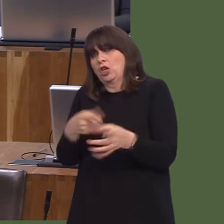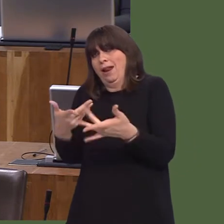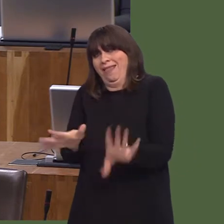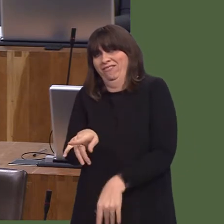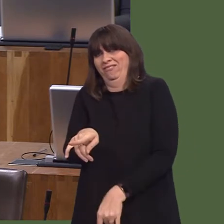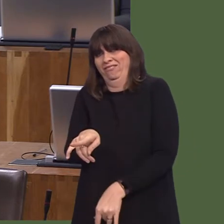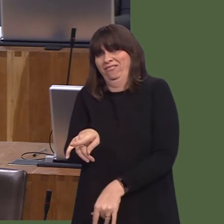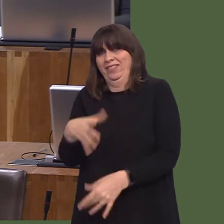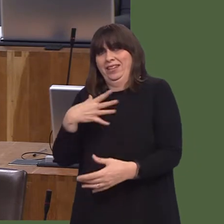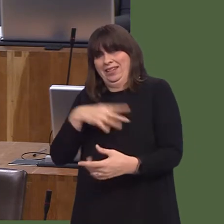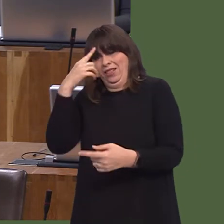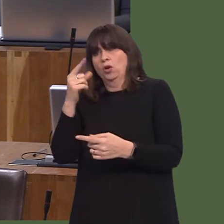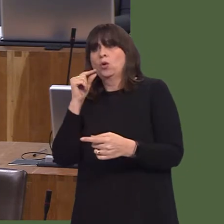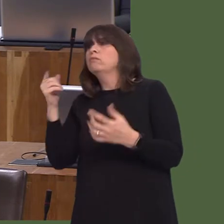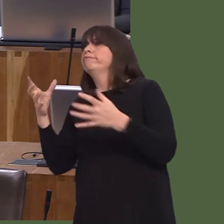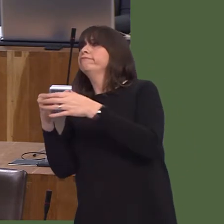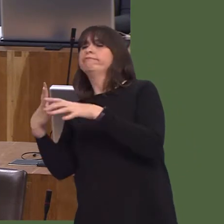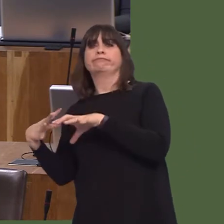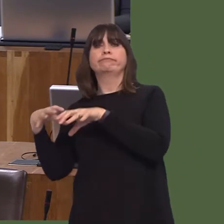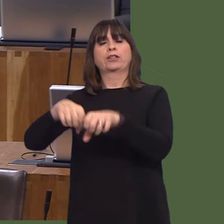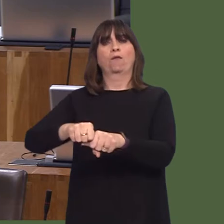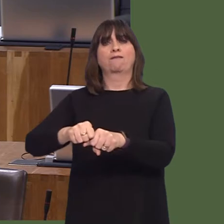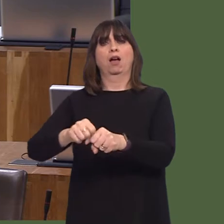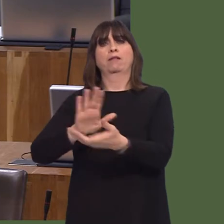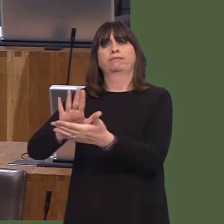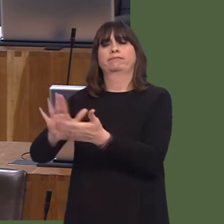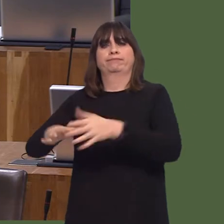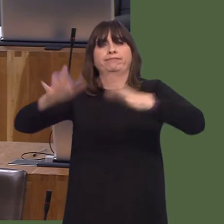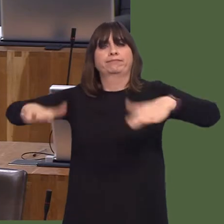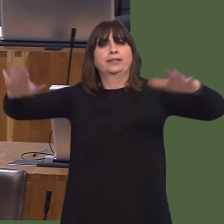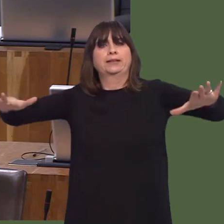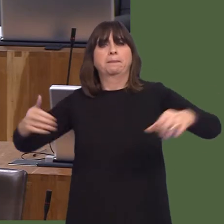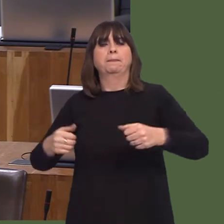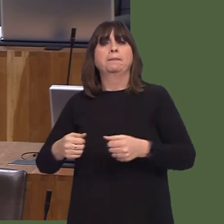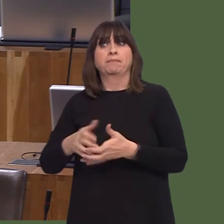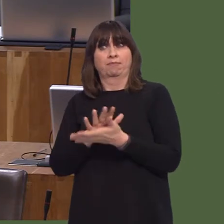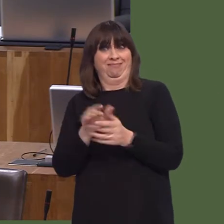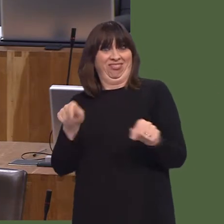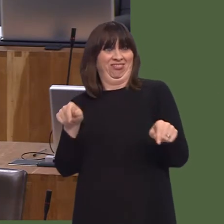join with the leader of Plaid Cymru in offering a tribute to that incredibly hard work that's been done by members of staff.